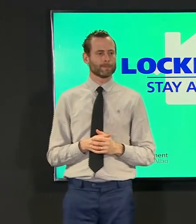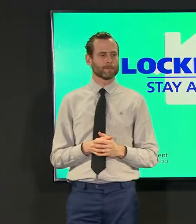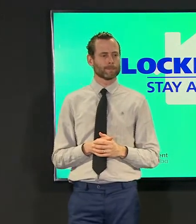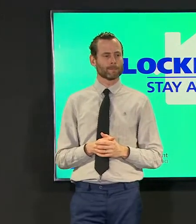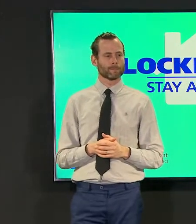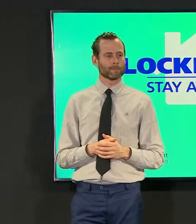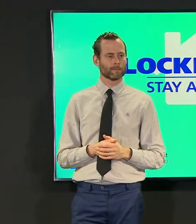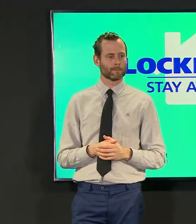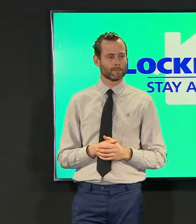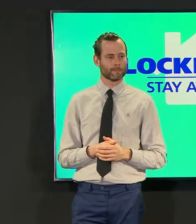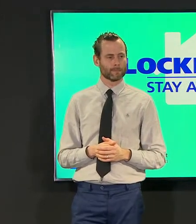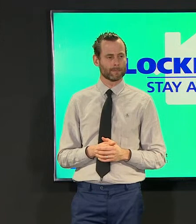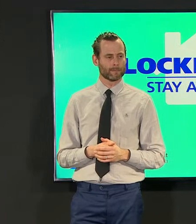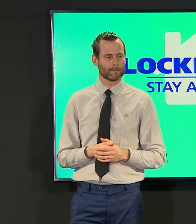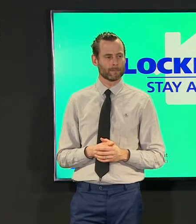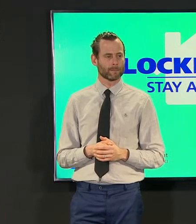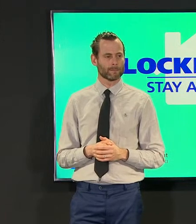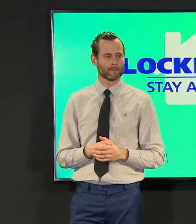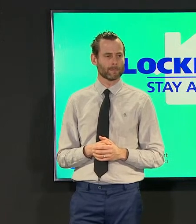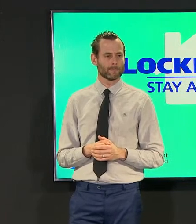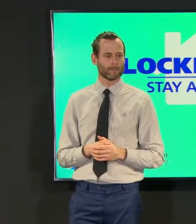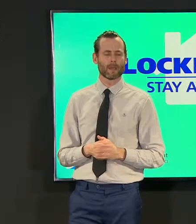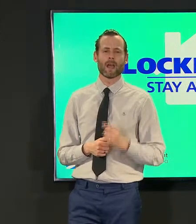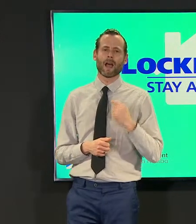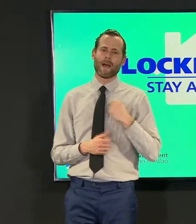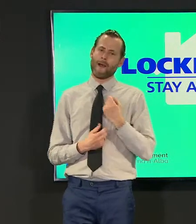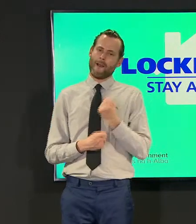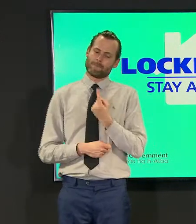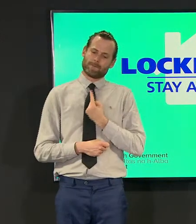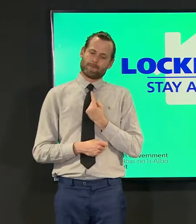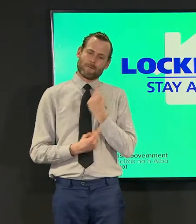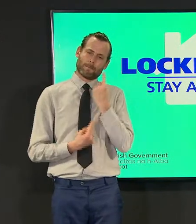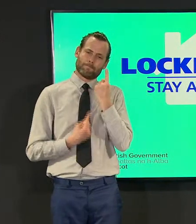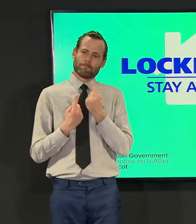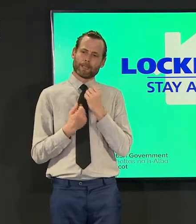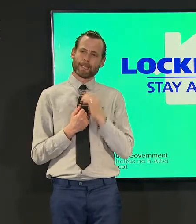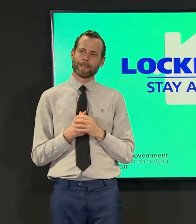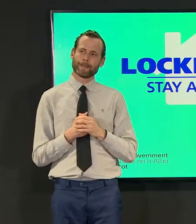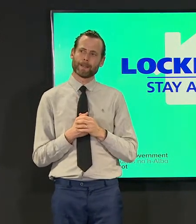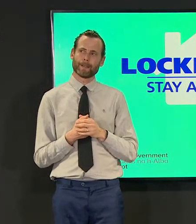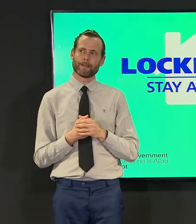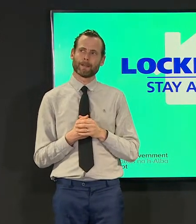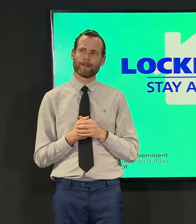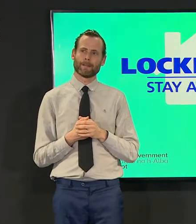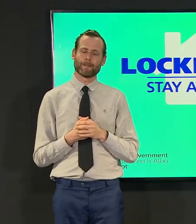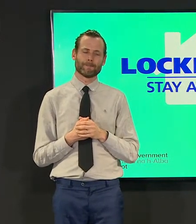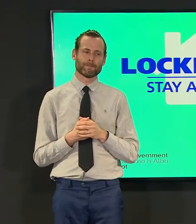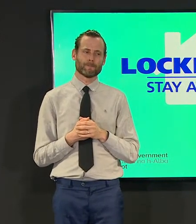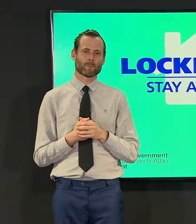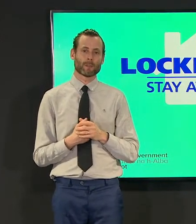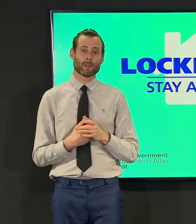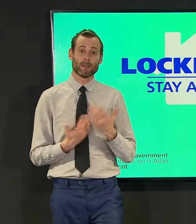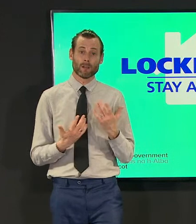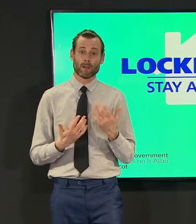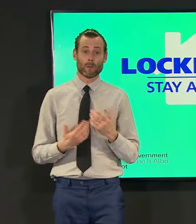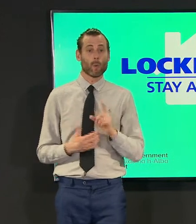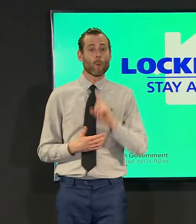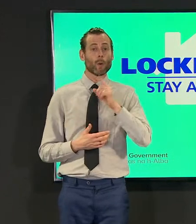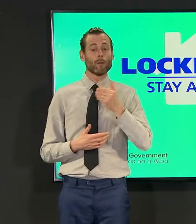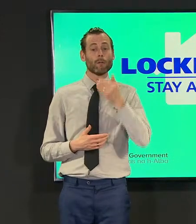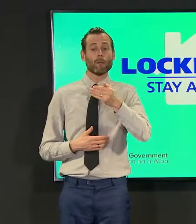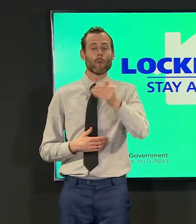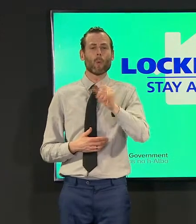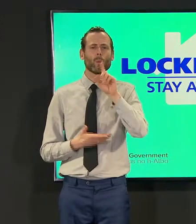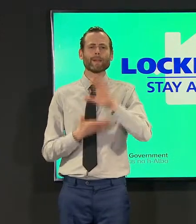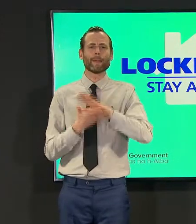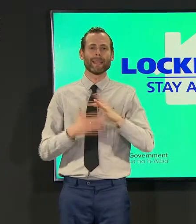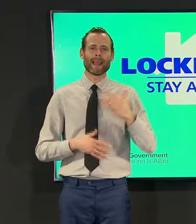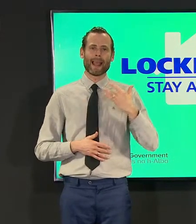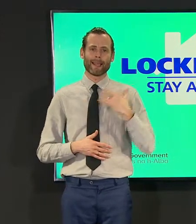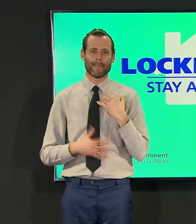i i wonder at some times at the the prospect of living with the virus i'm not sure what what that